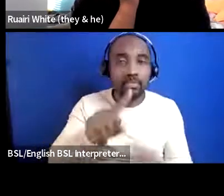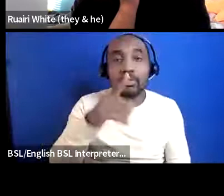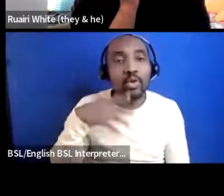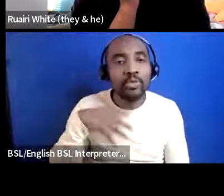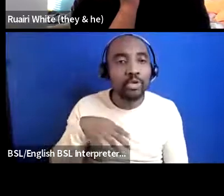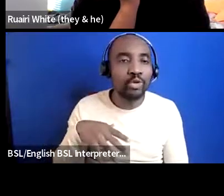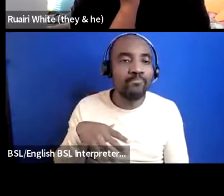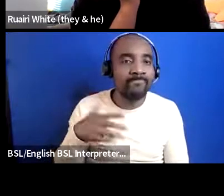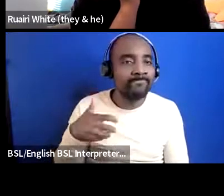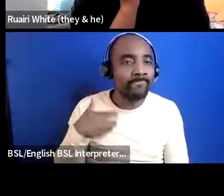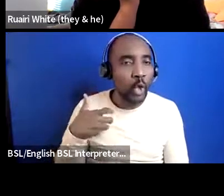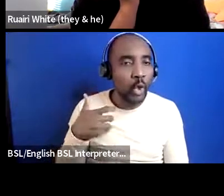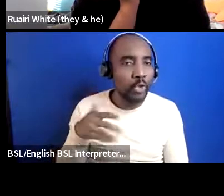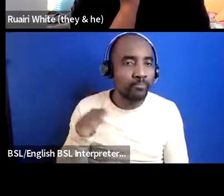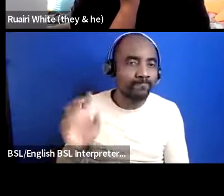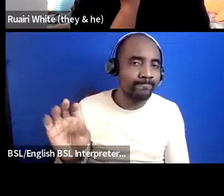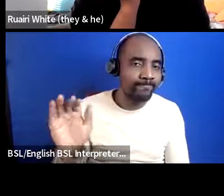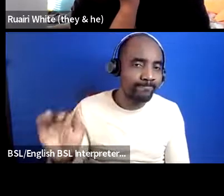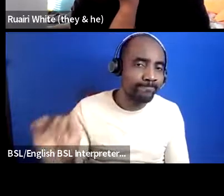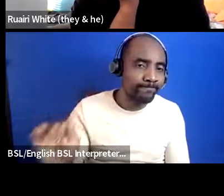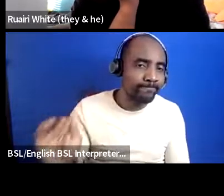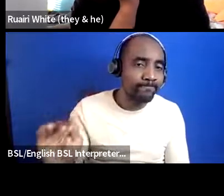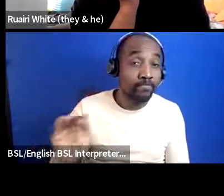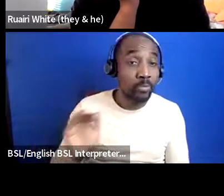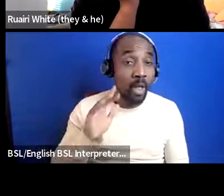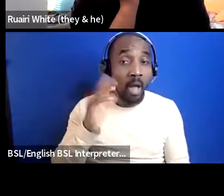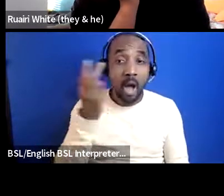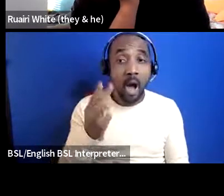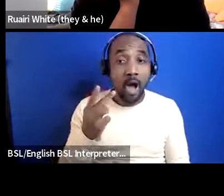if you're wanting to get funding from the arts council you could probably find my email online